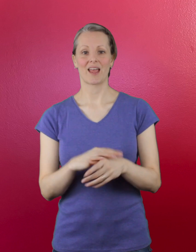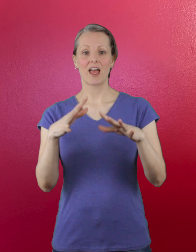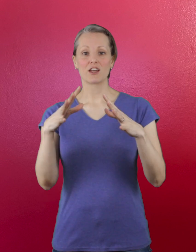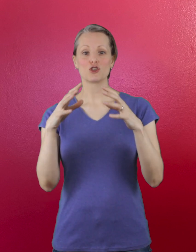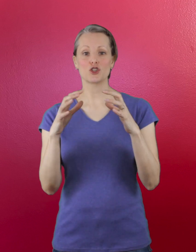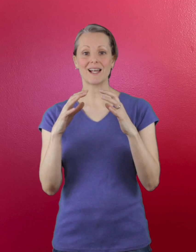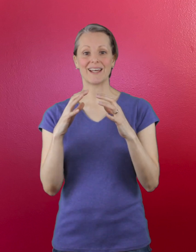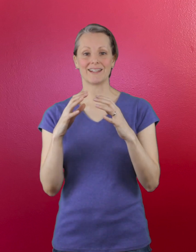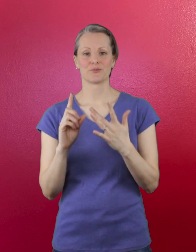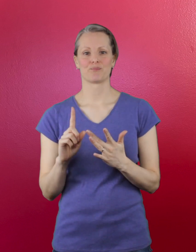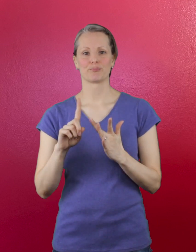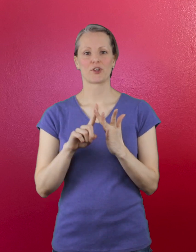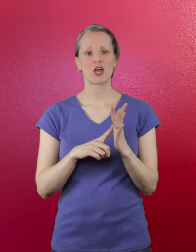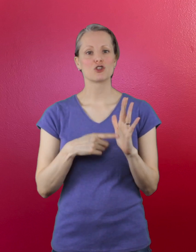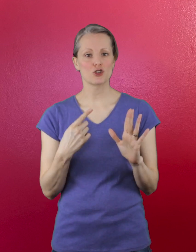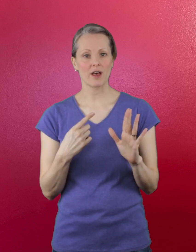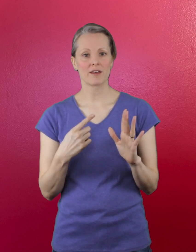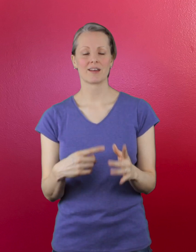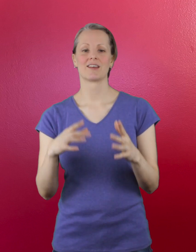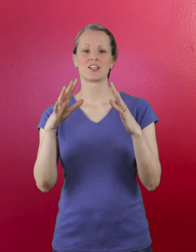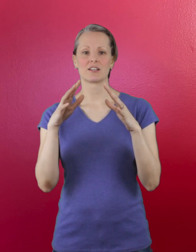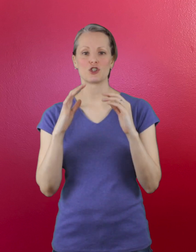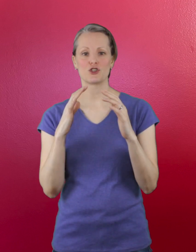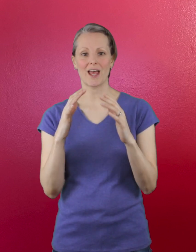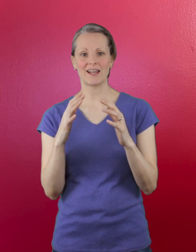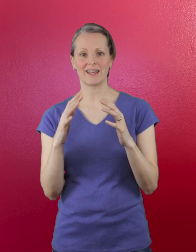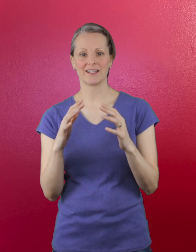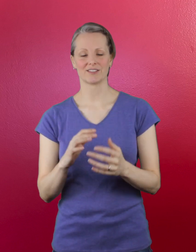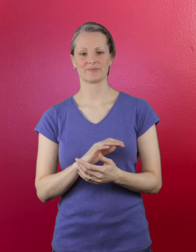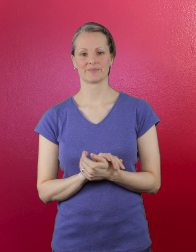jelly... j ... jelly